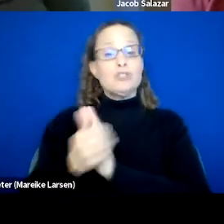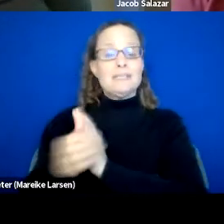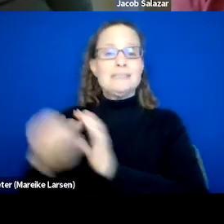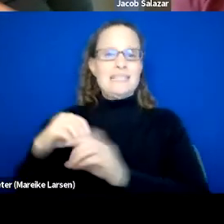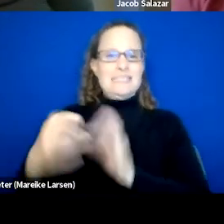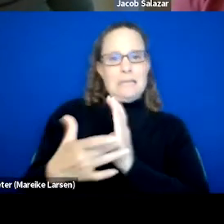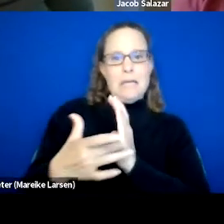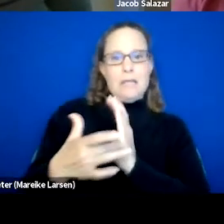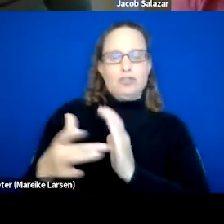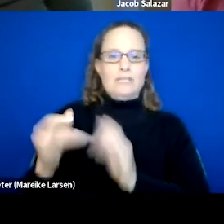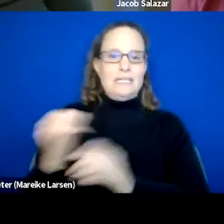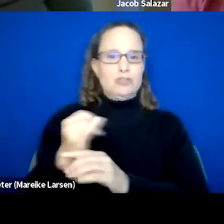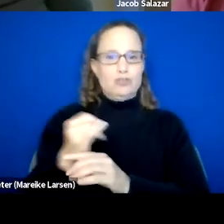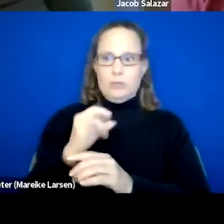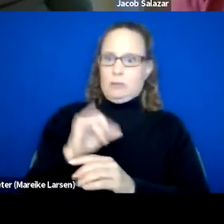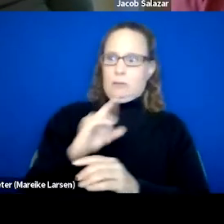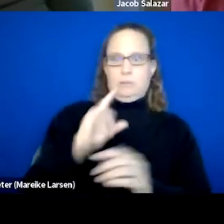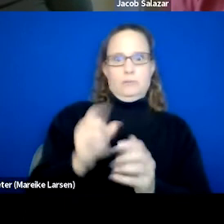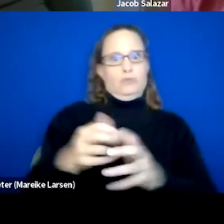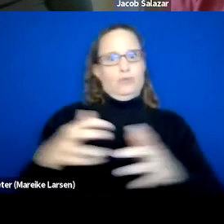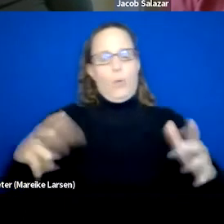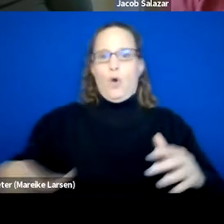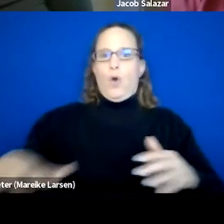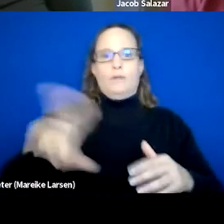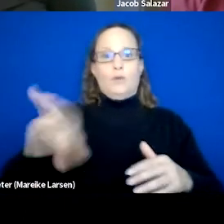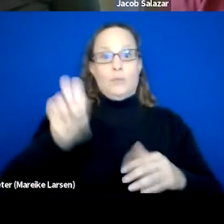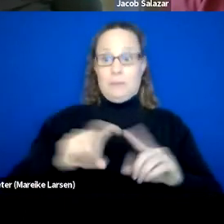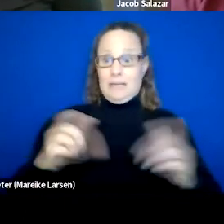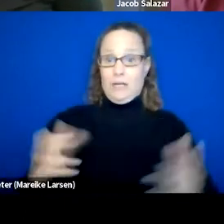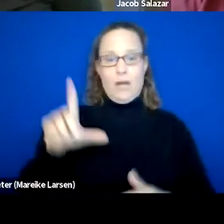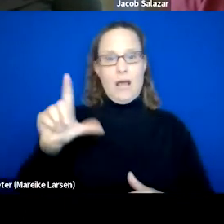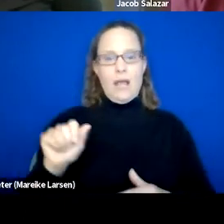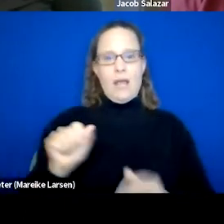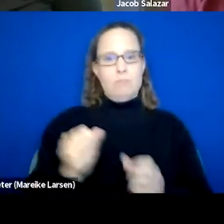which growing all over the country, but here in Los Angeles is also expanding.